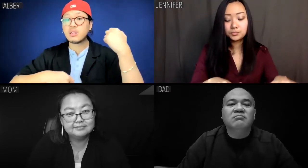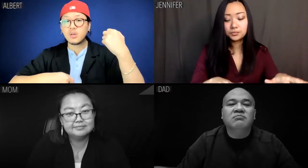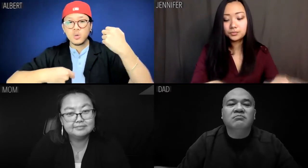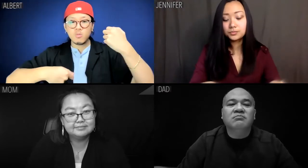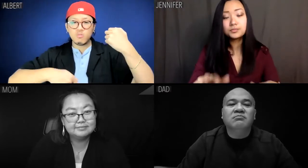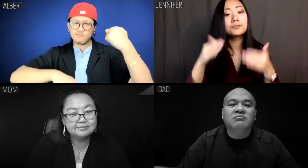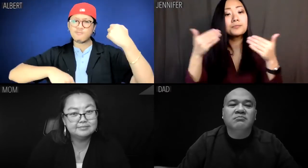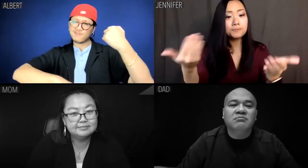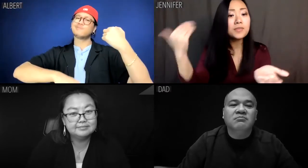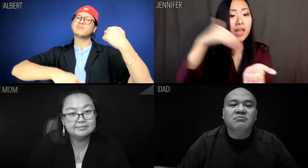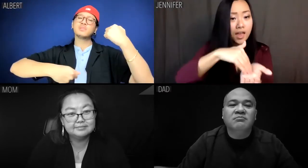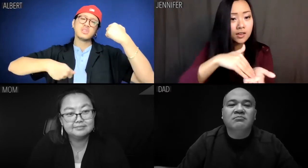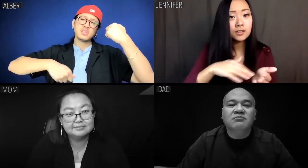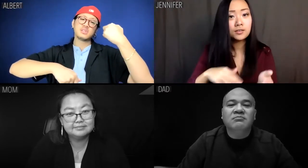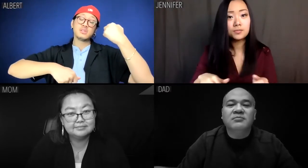Jennifer: Go again.